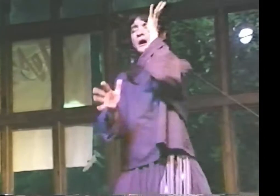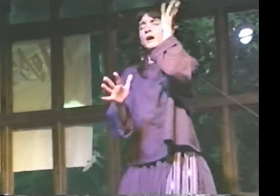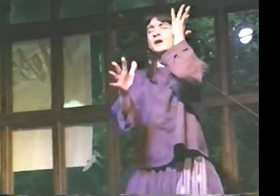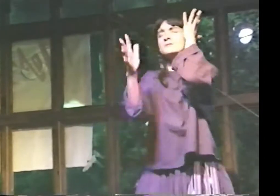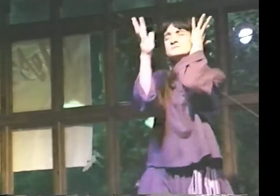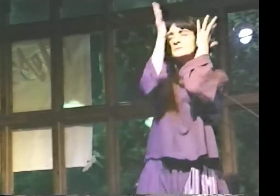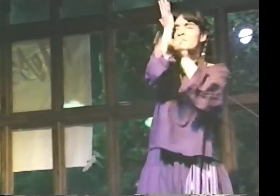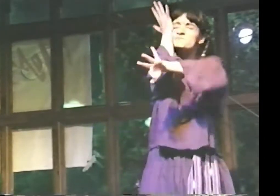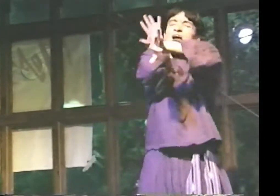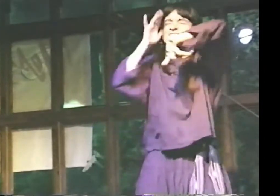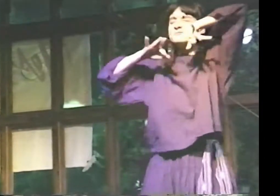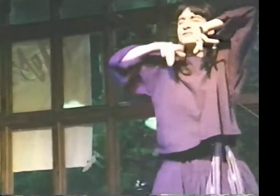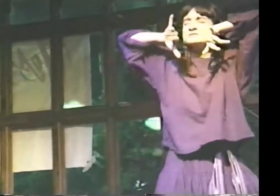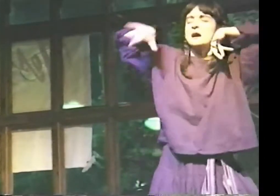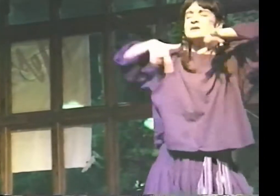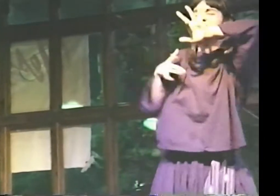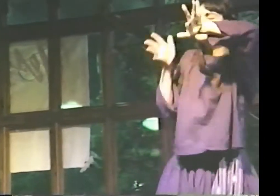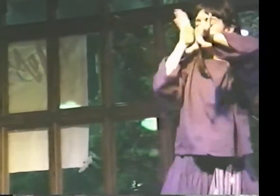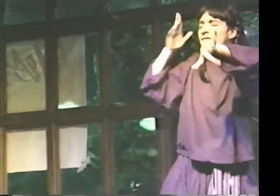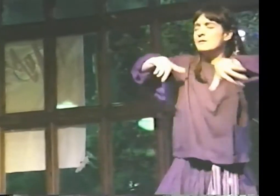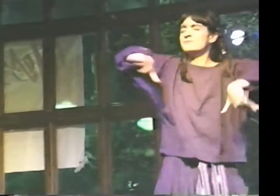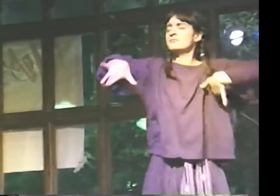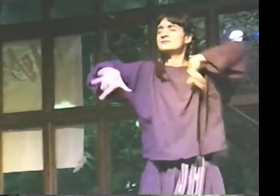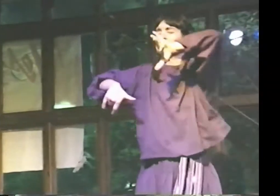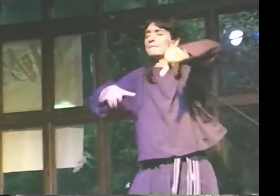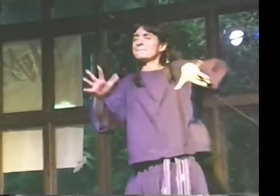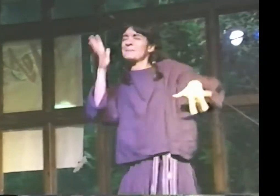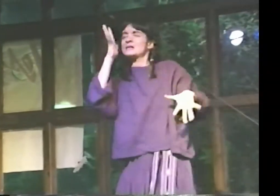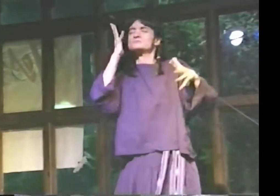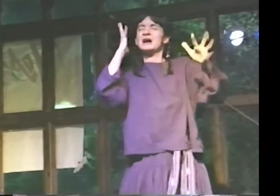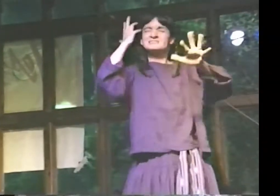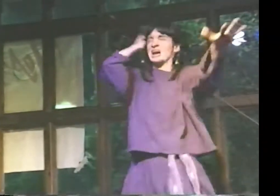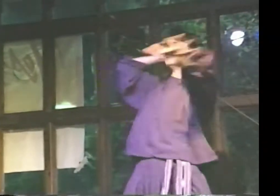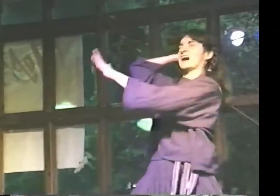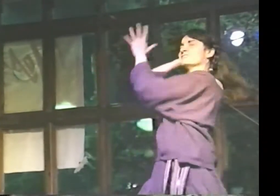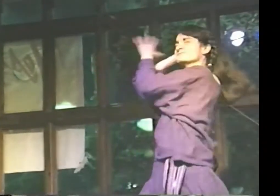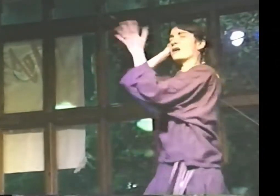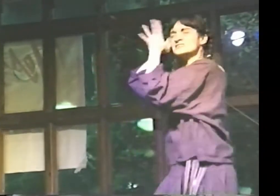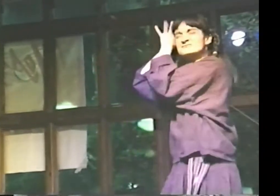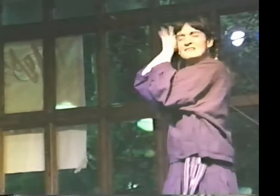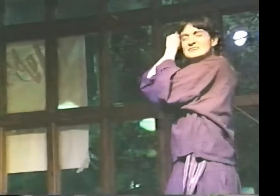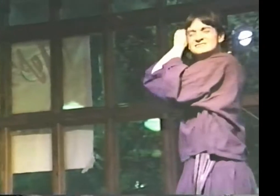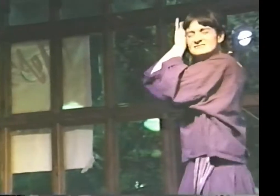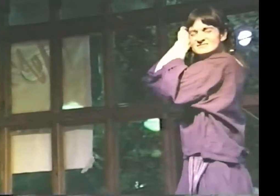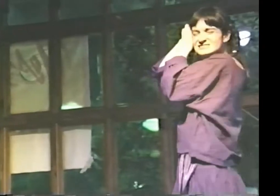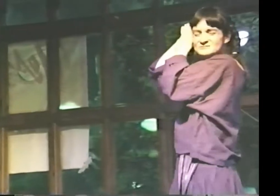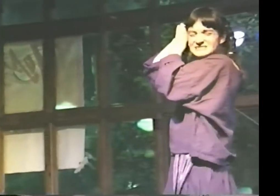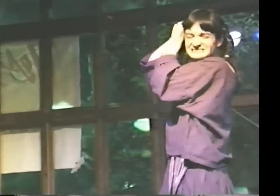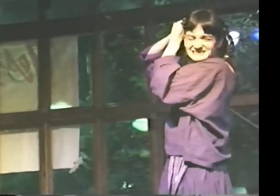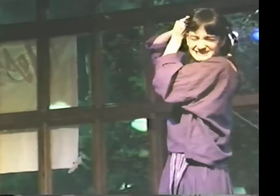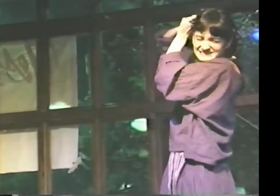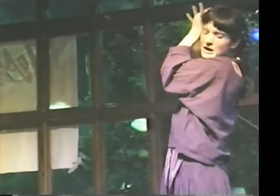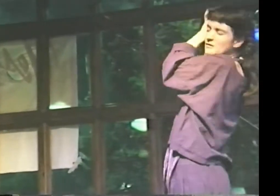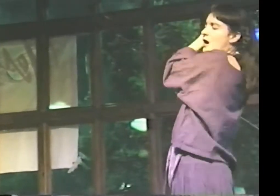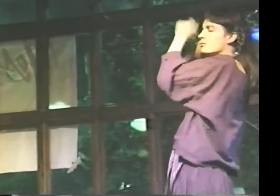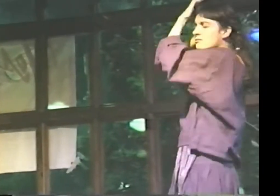I AM AT THE MERCY OF THIS BLACKNESS. LOSING THE PATH, I FIND MYSELF PREY TO THE NAMELESS TALONS OF THE NIGHT.